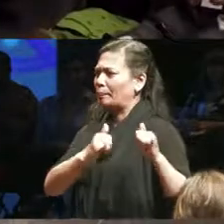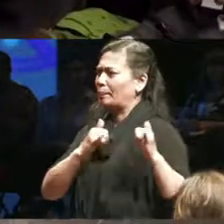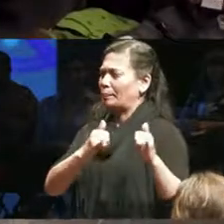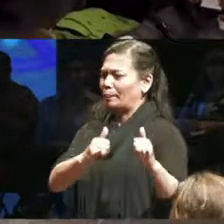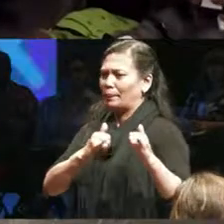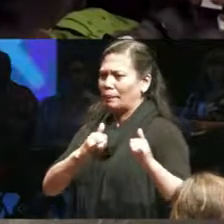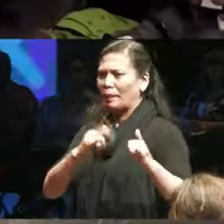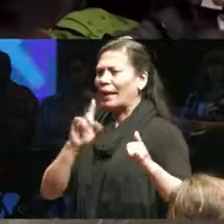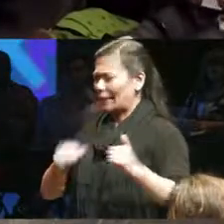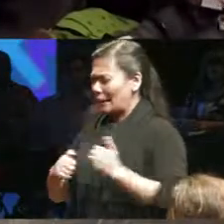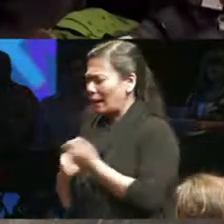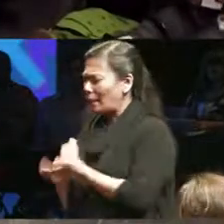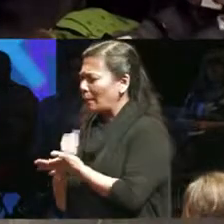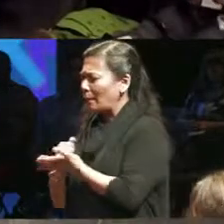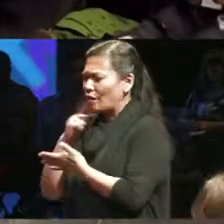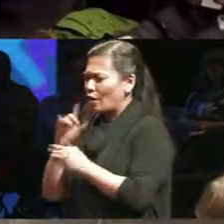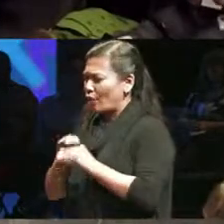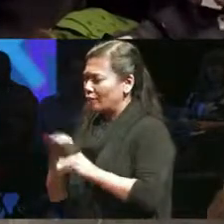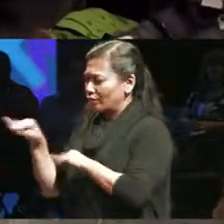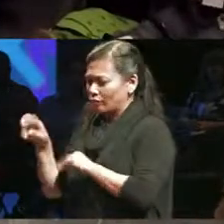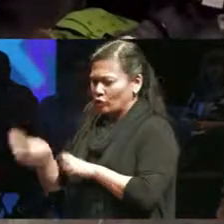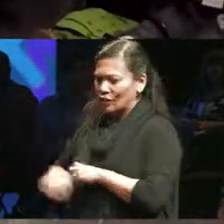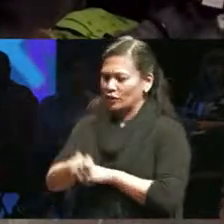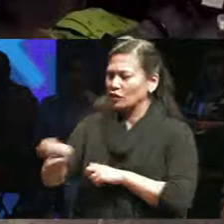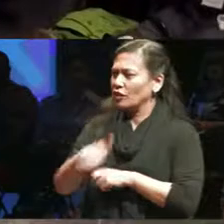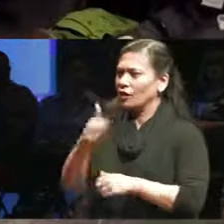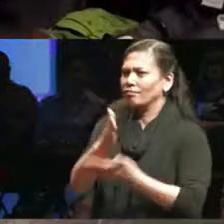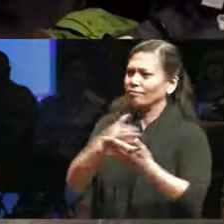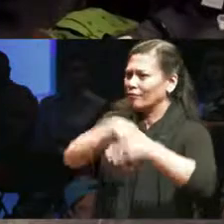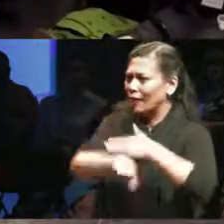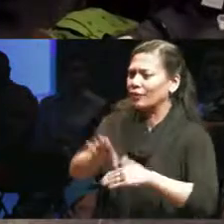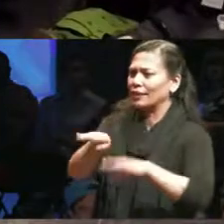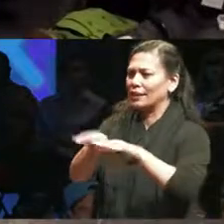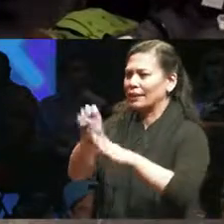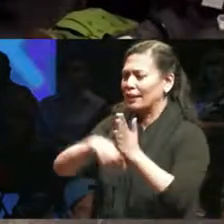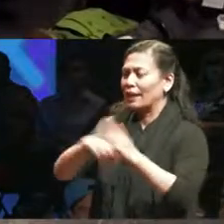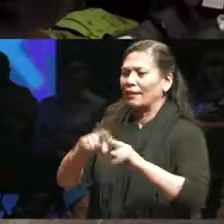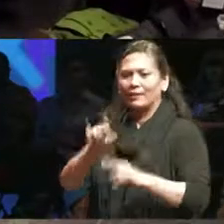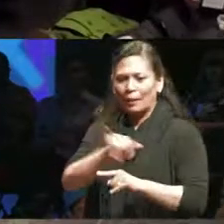getting from one scene into another the way we needed to but in in interviews